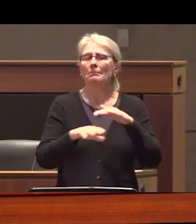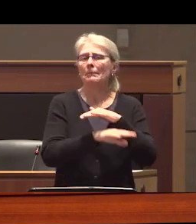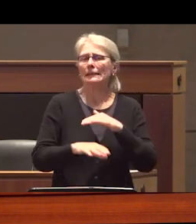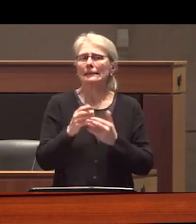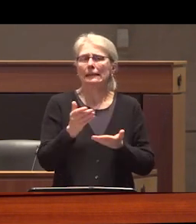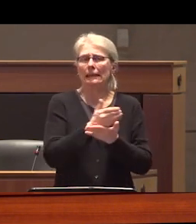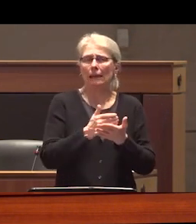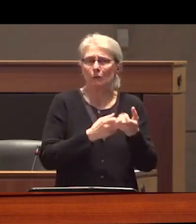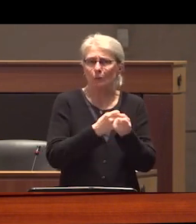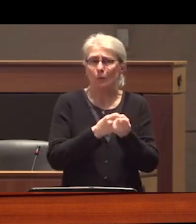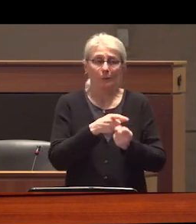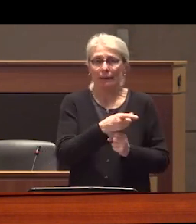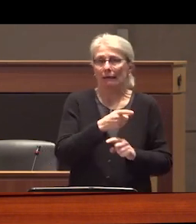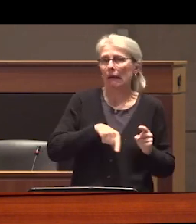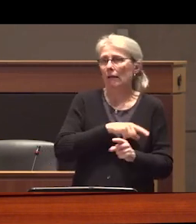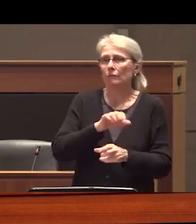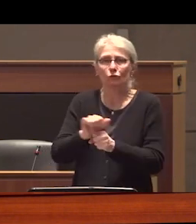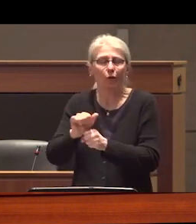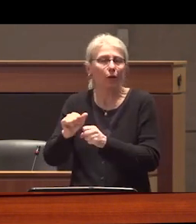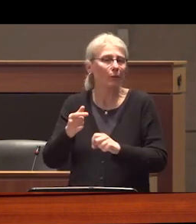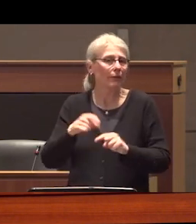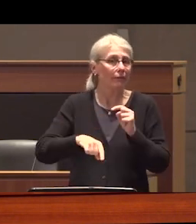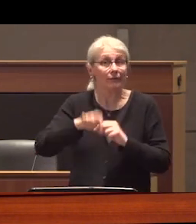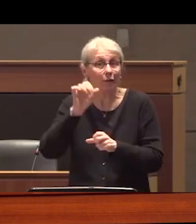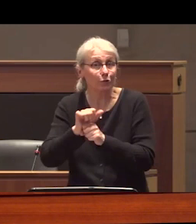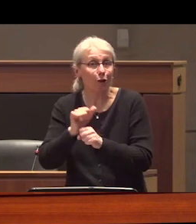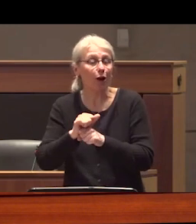participate in the formal economy and For Whom the pace and expectations of the world are sometimes